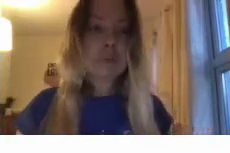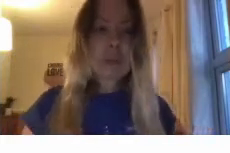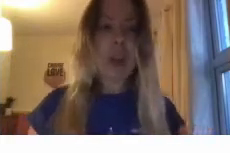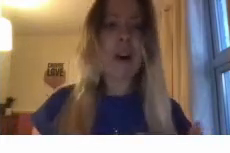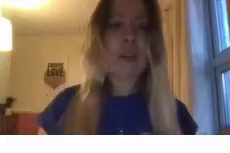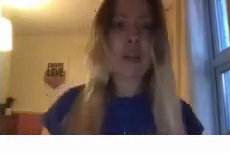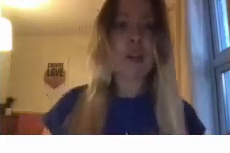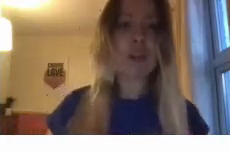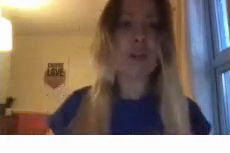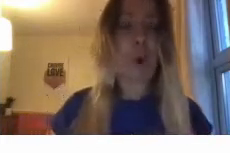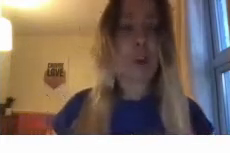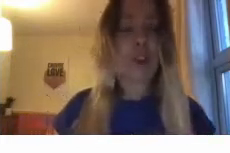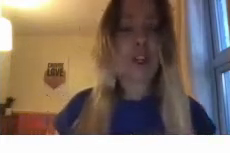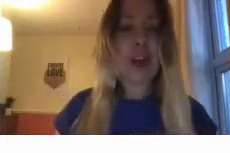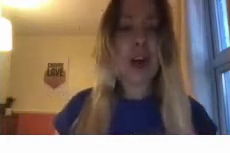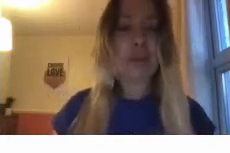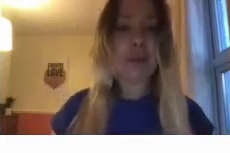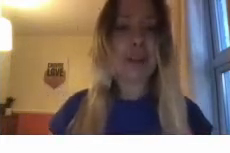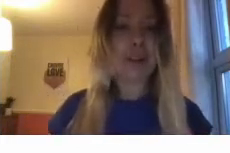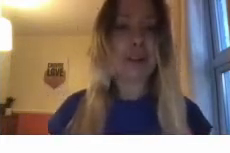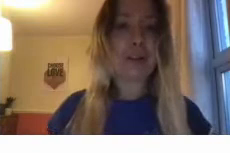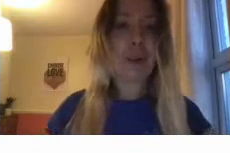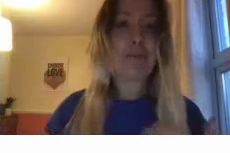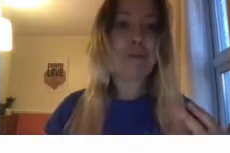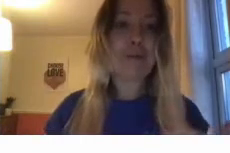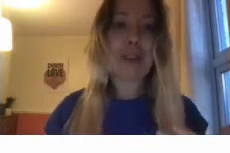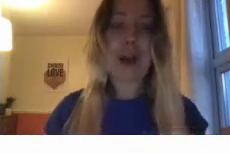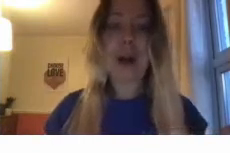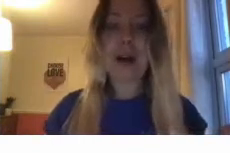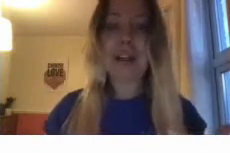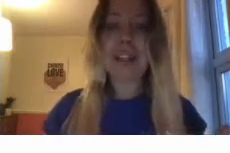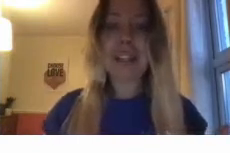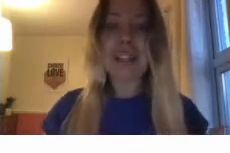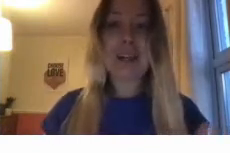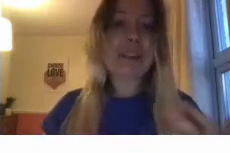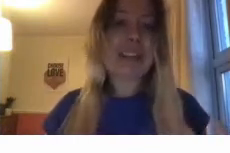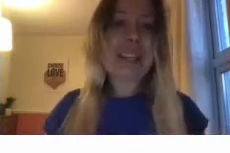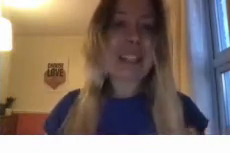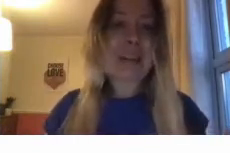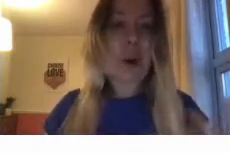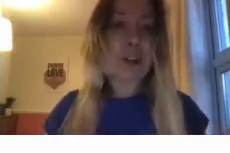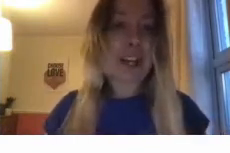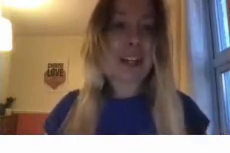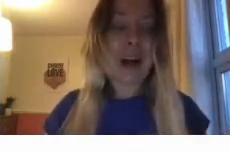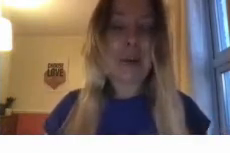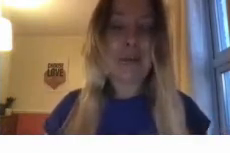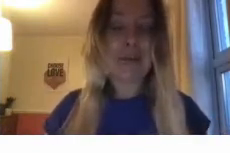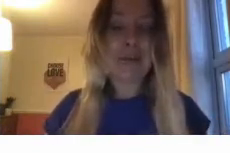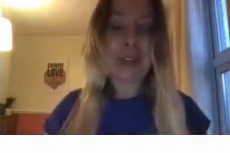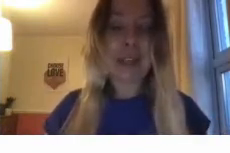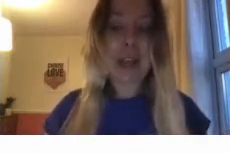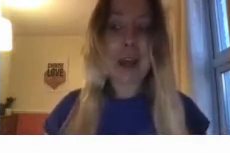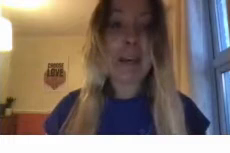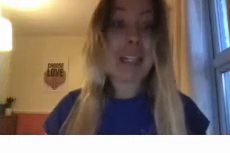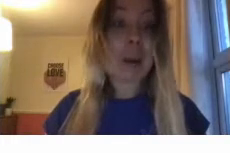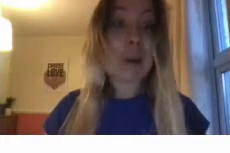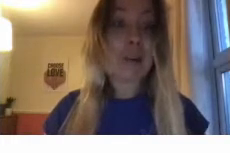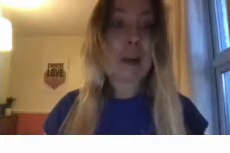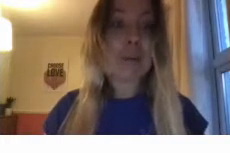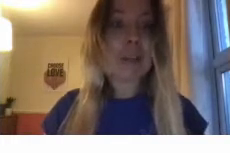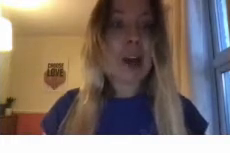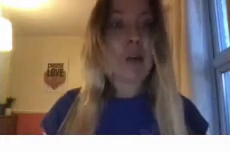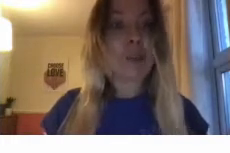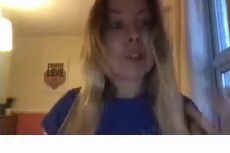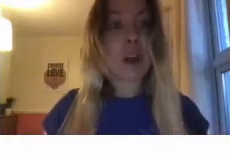I found it really useful to watch kind of quite kind of easy watching BSL programs to just to kind